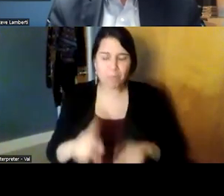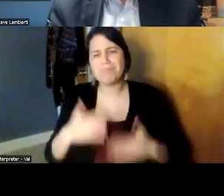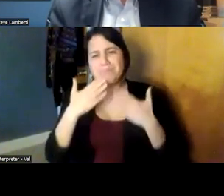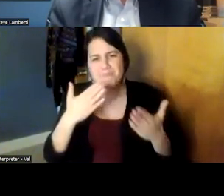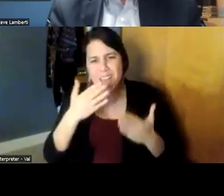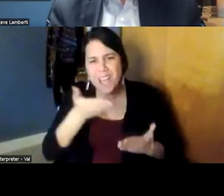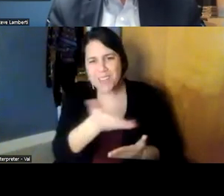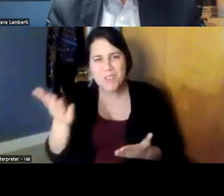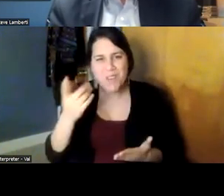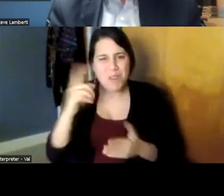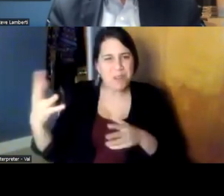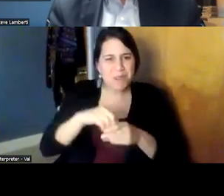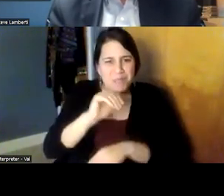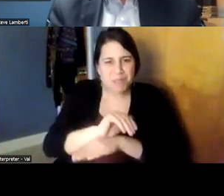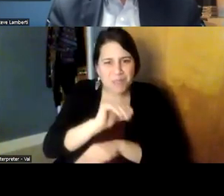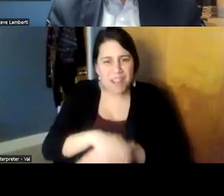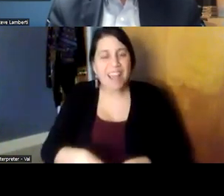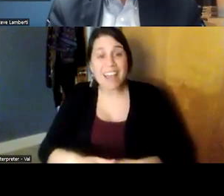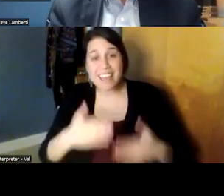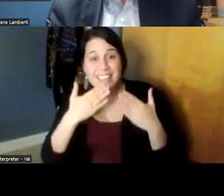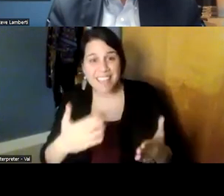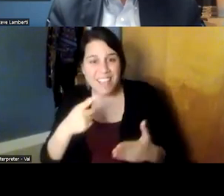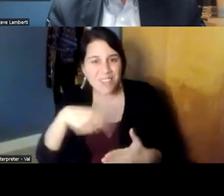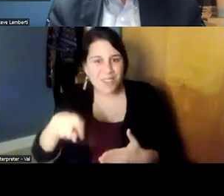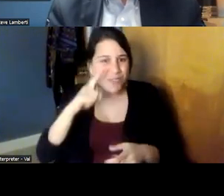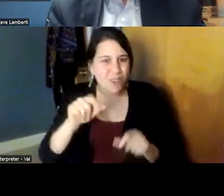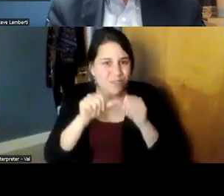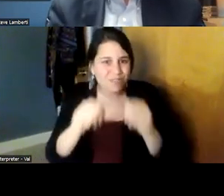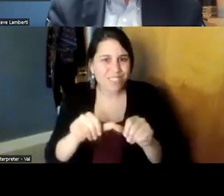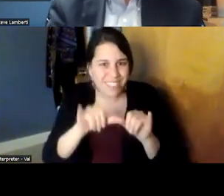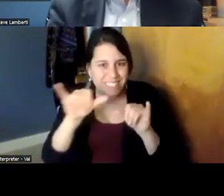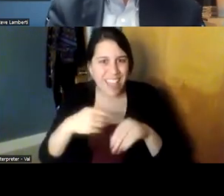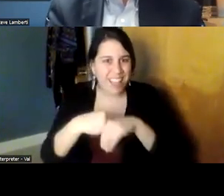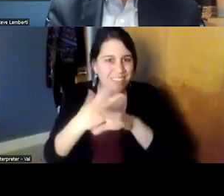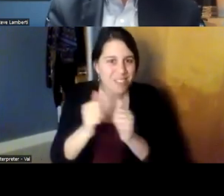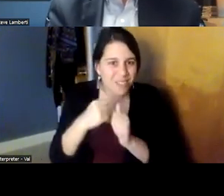and thank uh you know all of you who stayed on online with us you know and and